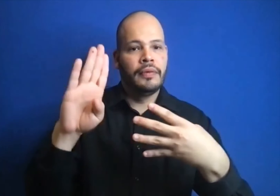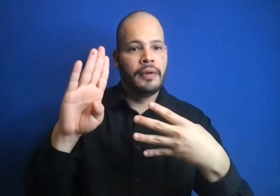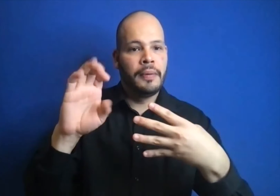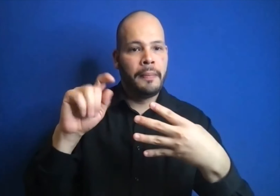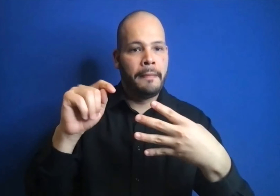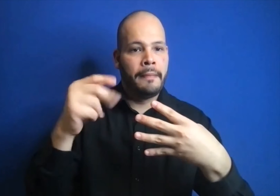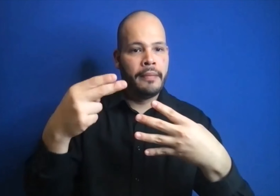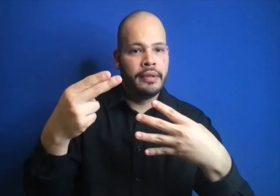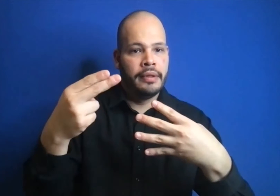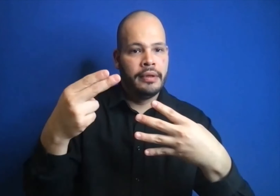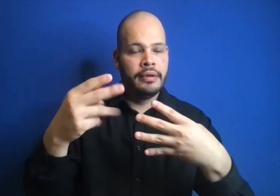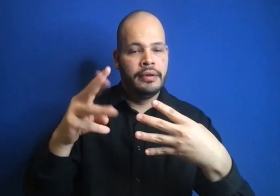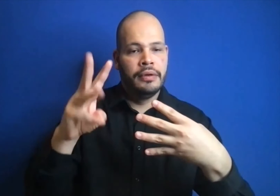D) Beth Wilson